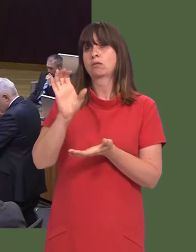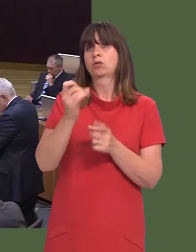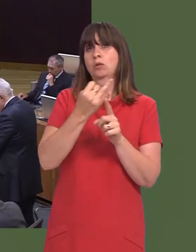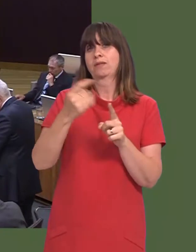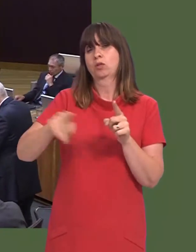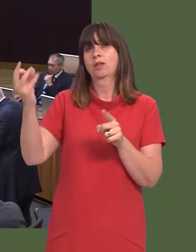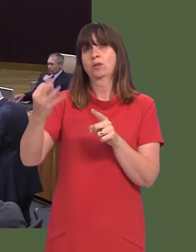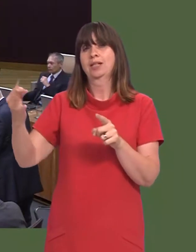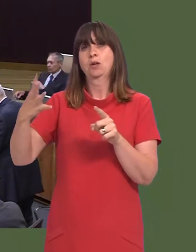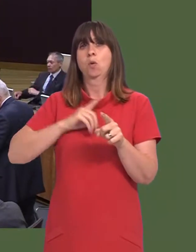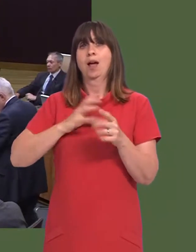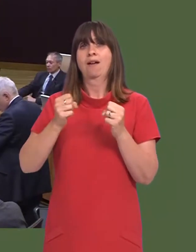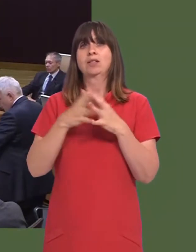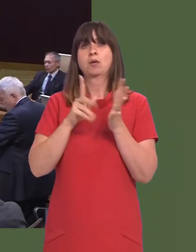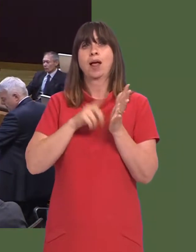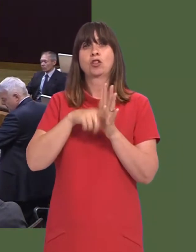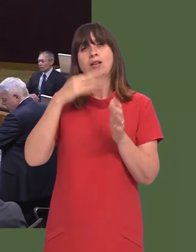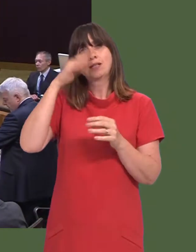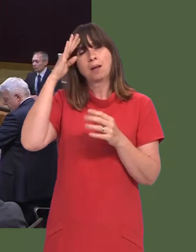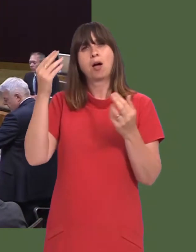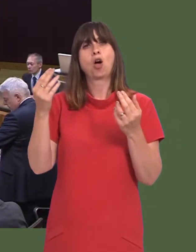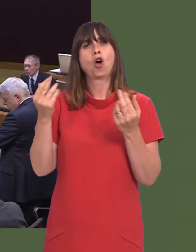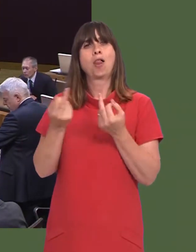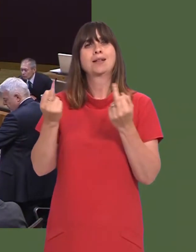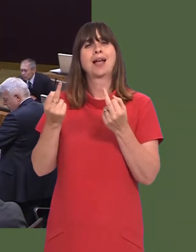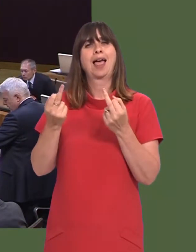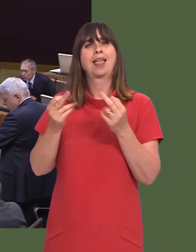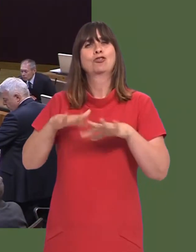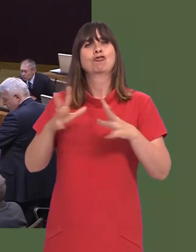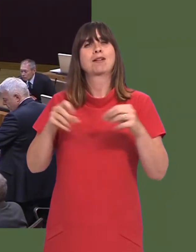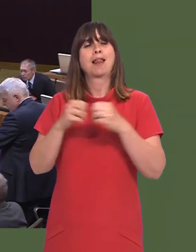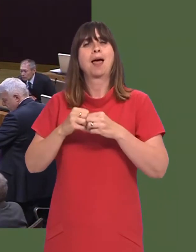2017-18 to accelerate the roll-out of the Welsh Local Government Association summer